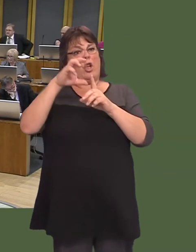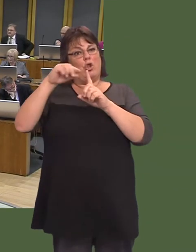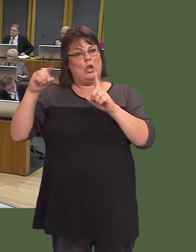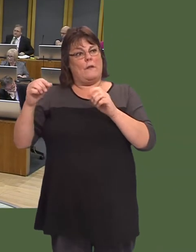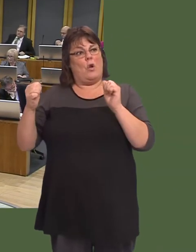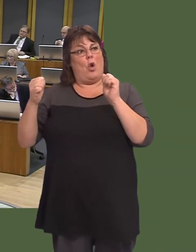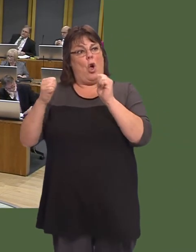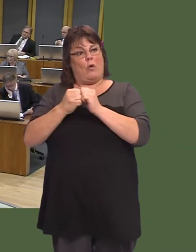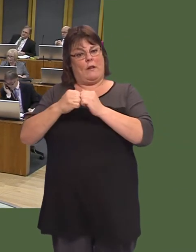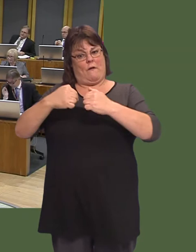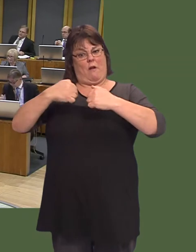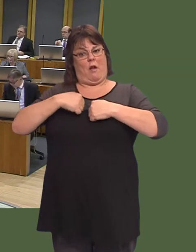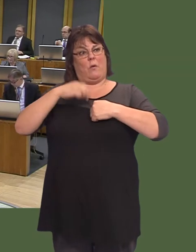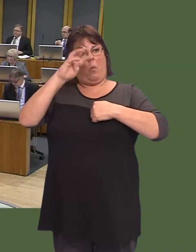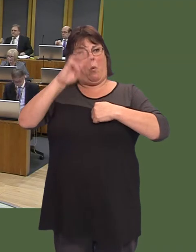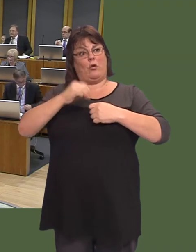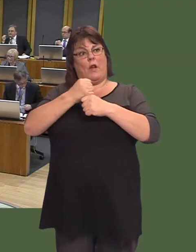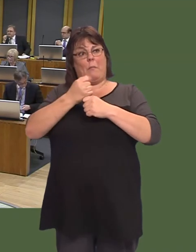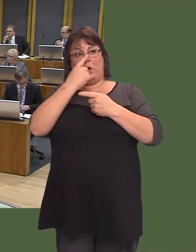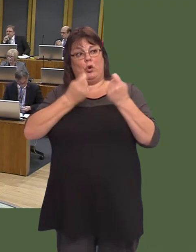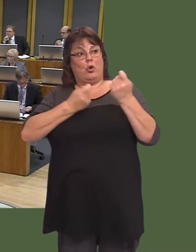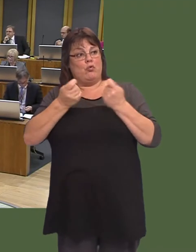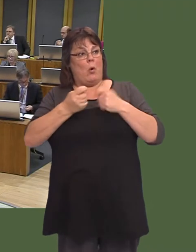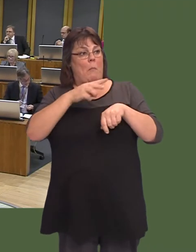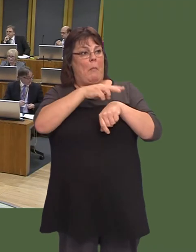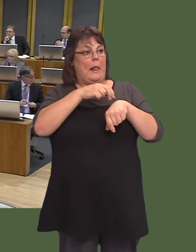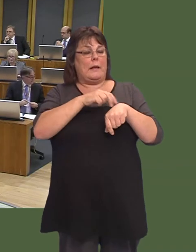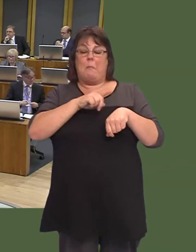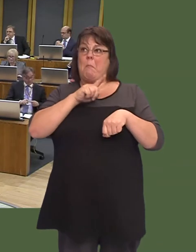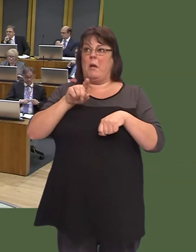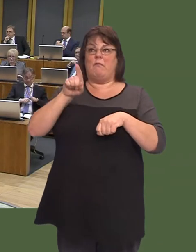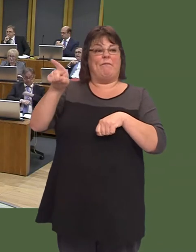sat there consistently in this Chamber and demanded that policing should not be devolved.